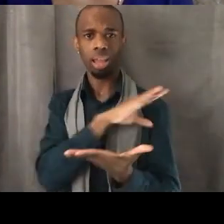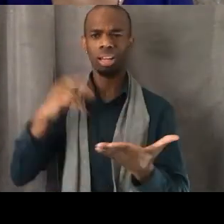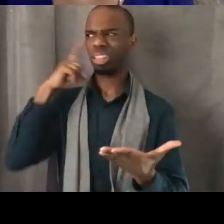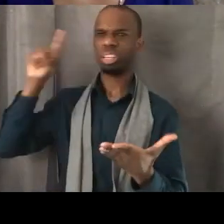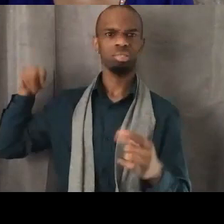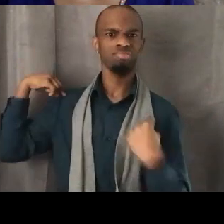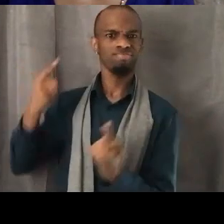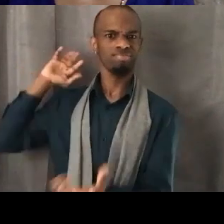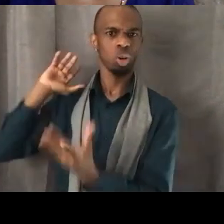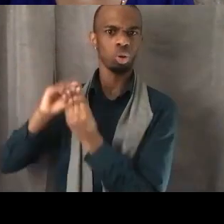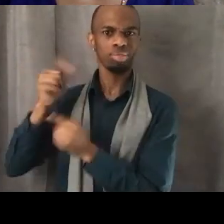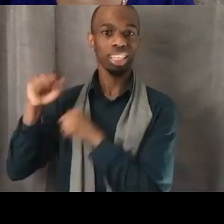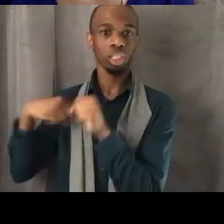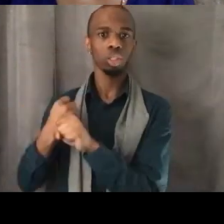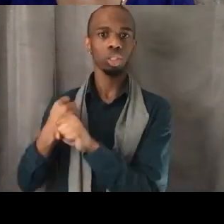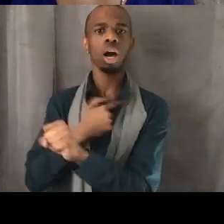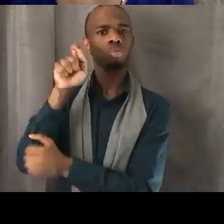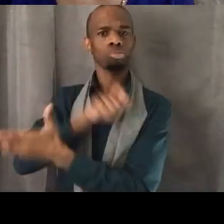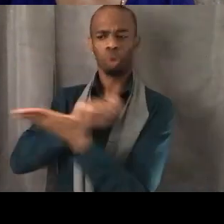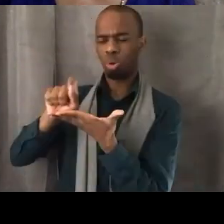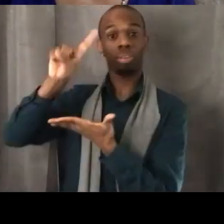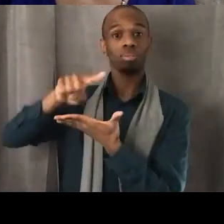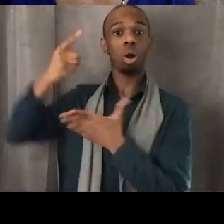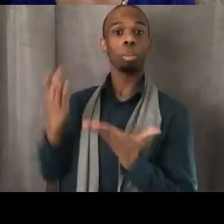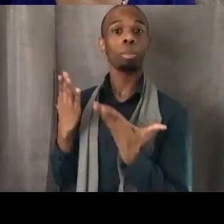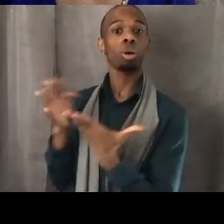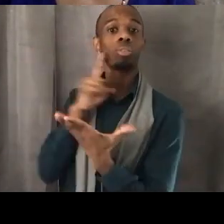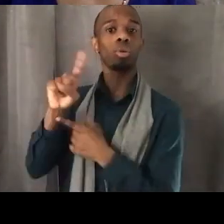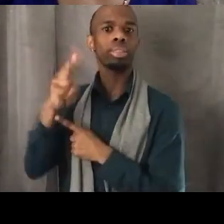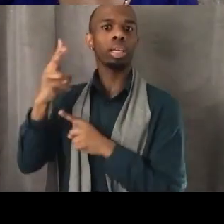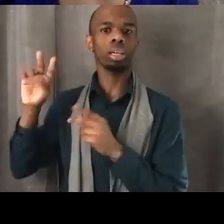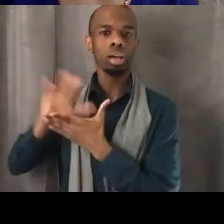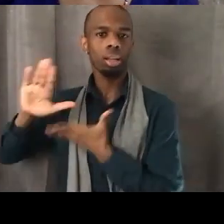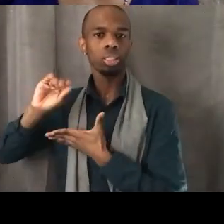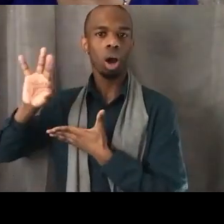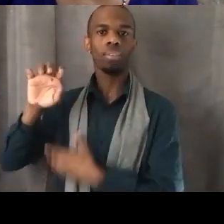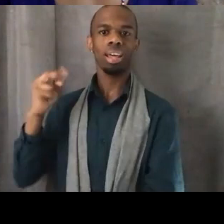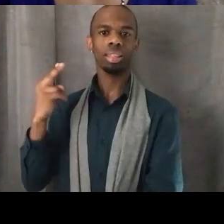I wrote the first proposal for the second "College of Ethnic Studies" in the nation at Cal State LA.